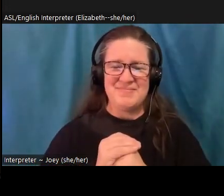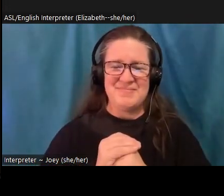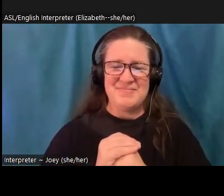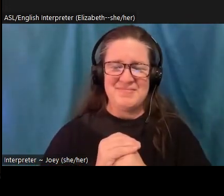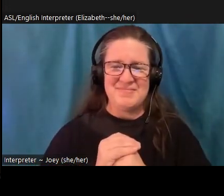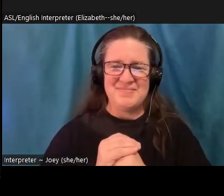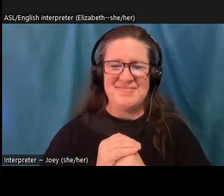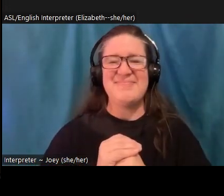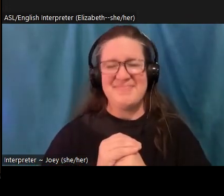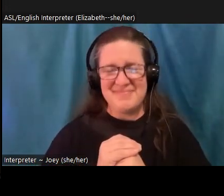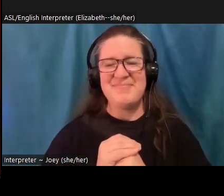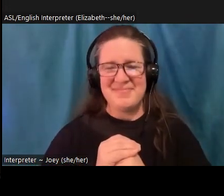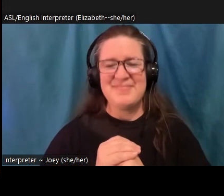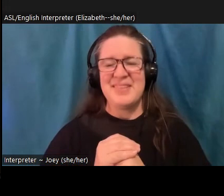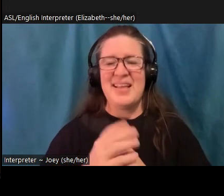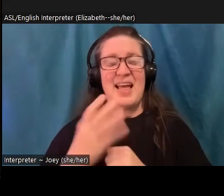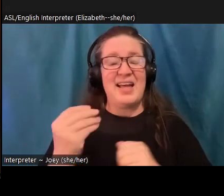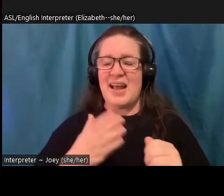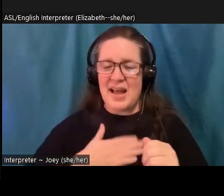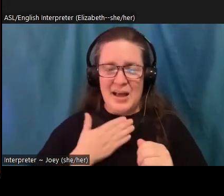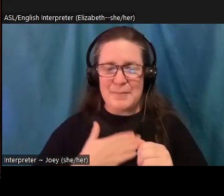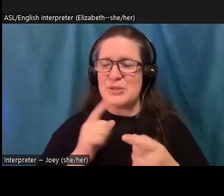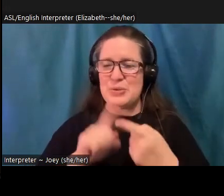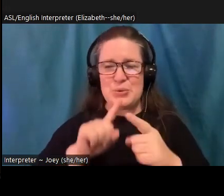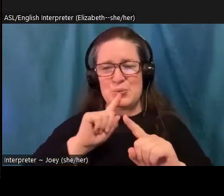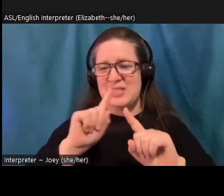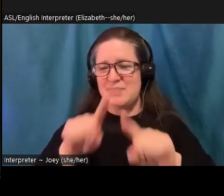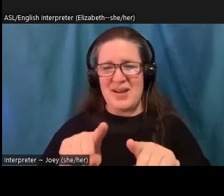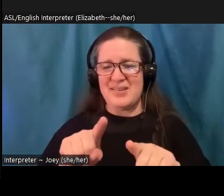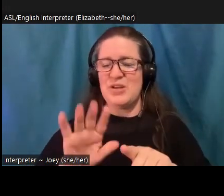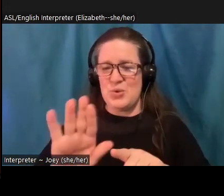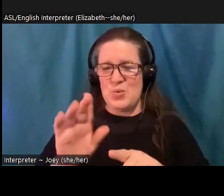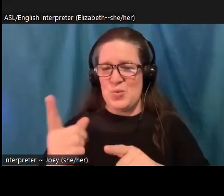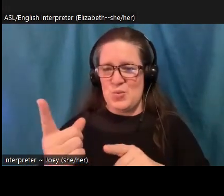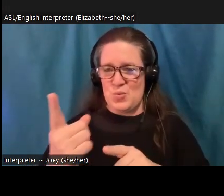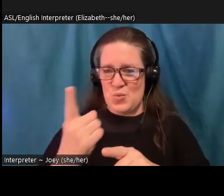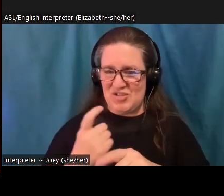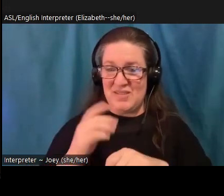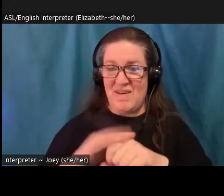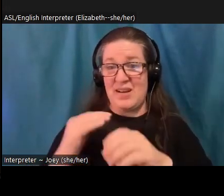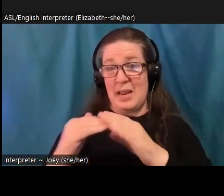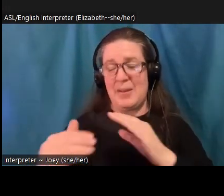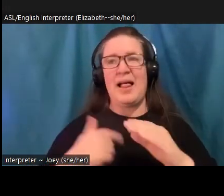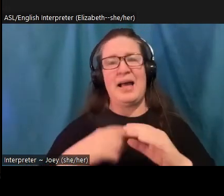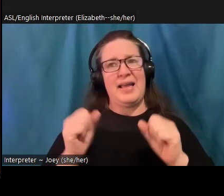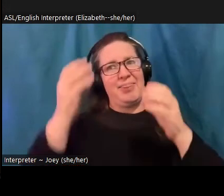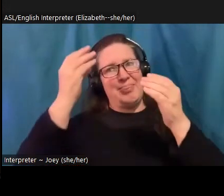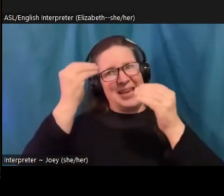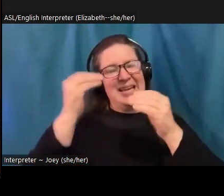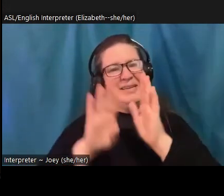Yeah, and I'd be happy to respond on email, I can give you a long answer that I can think through as well. So it'll